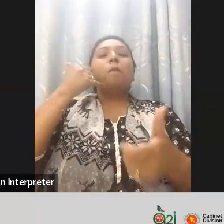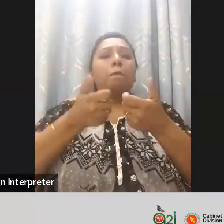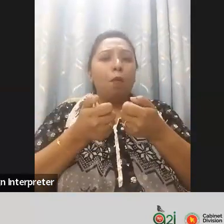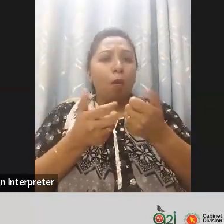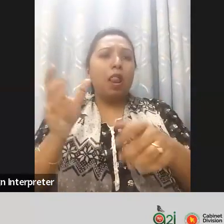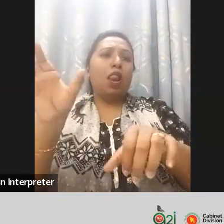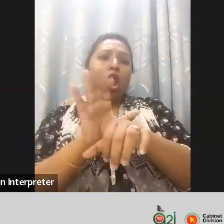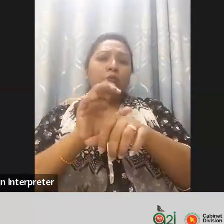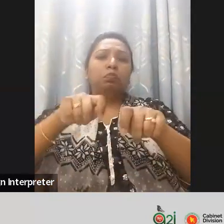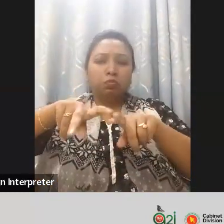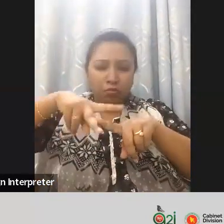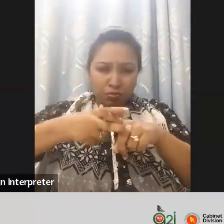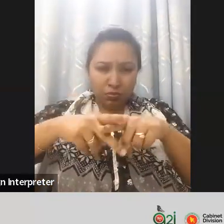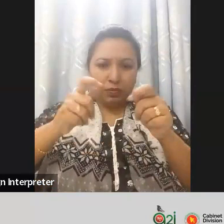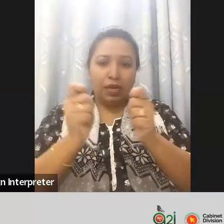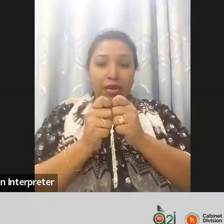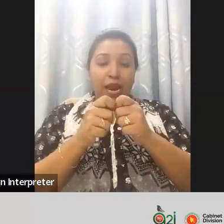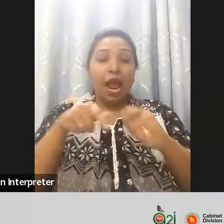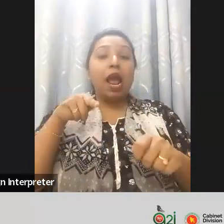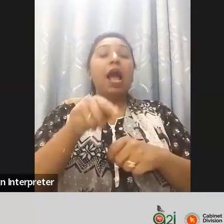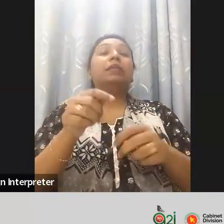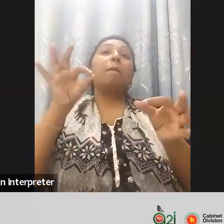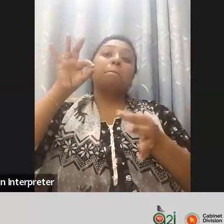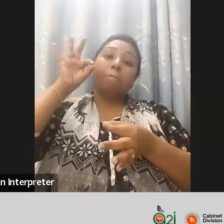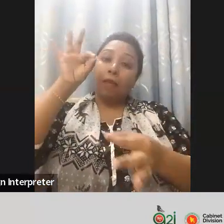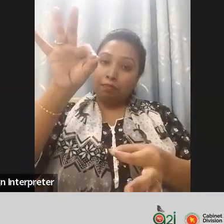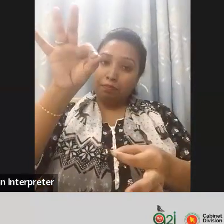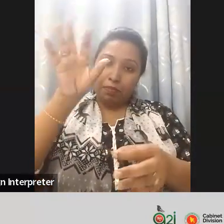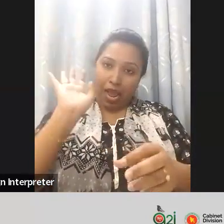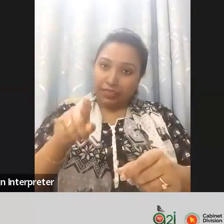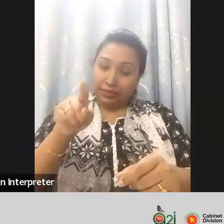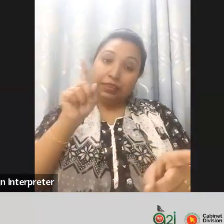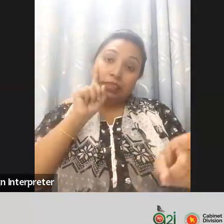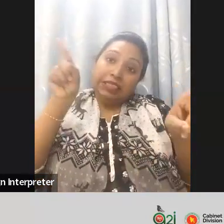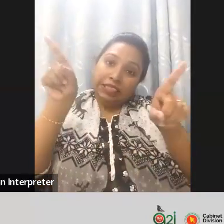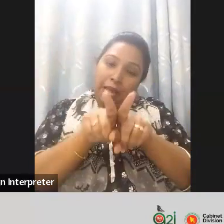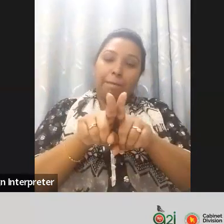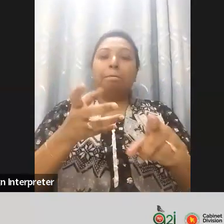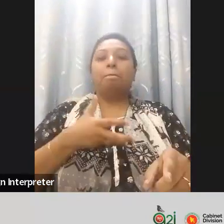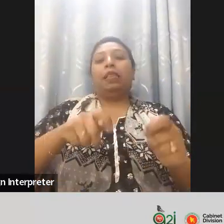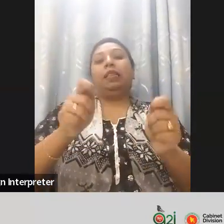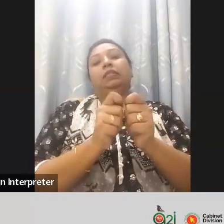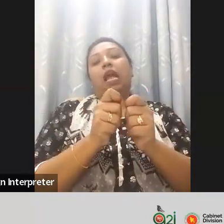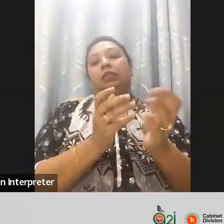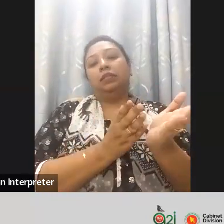service that is helpful for the inclusion of the people with disabilities so that we need to